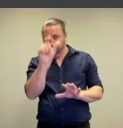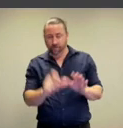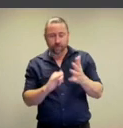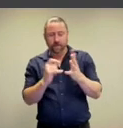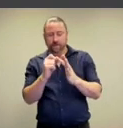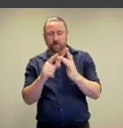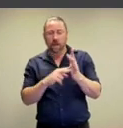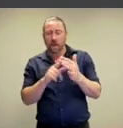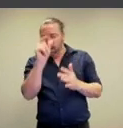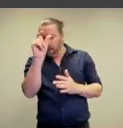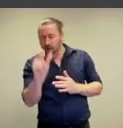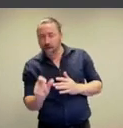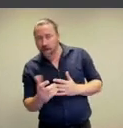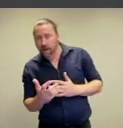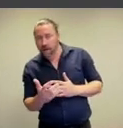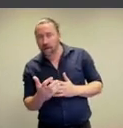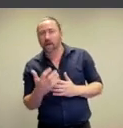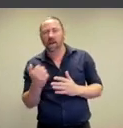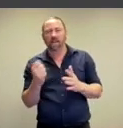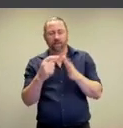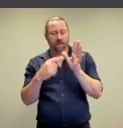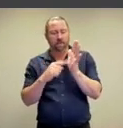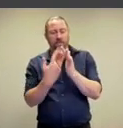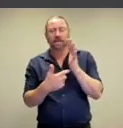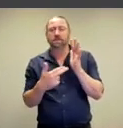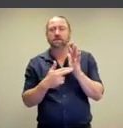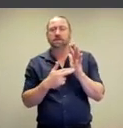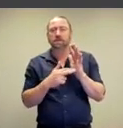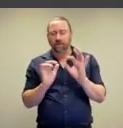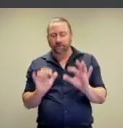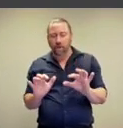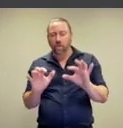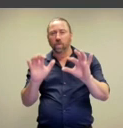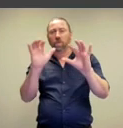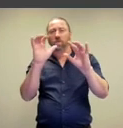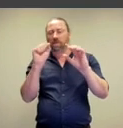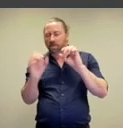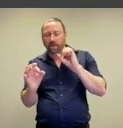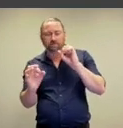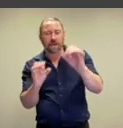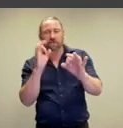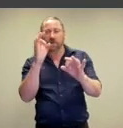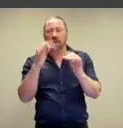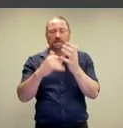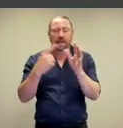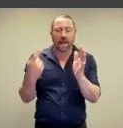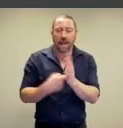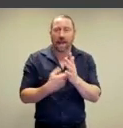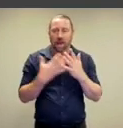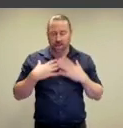indent of his spine and of course, we see this beautiful kind of